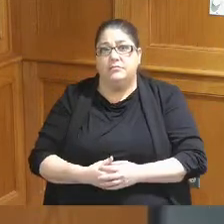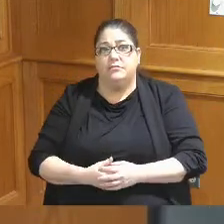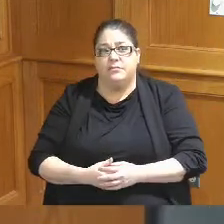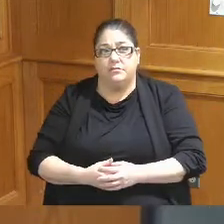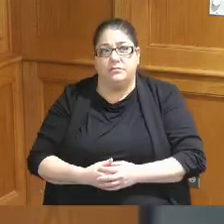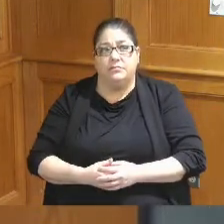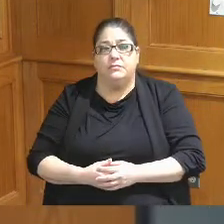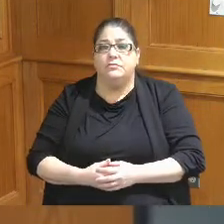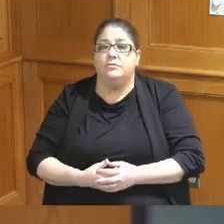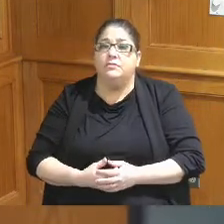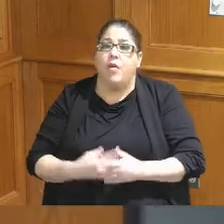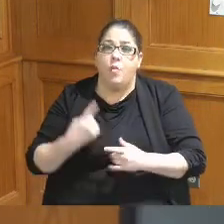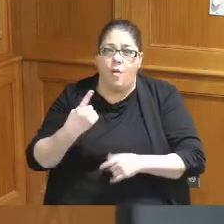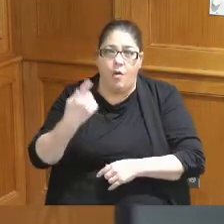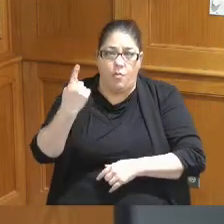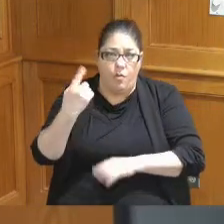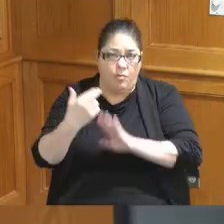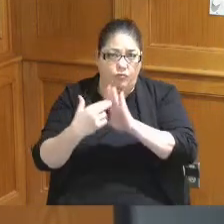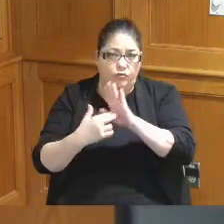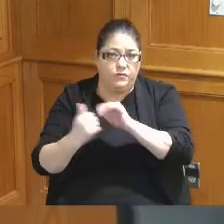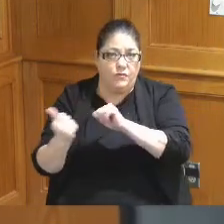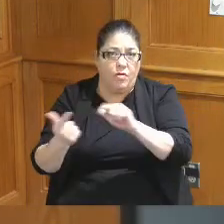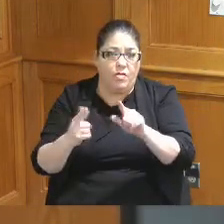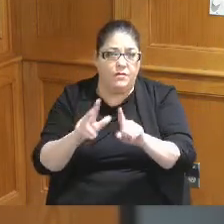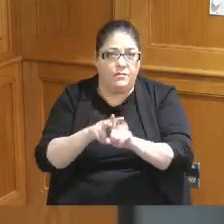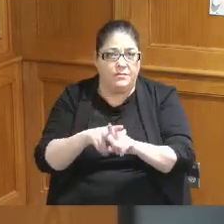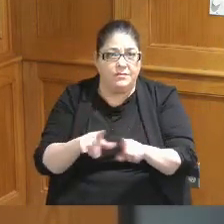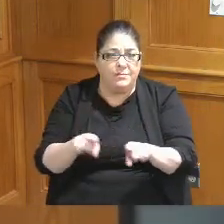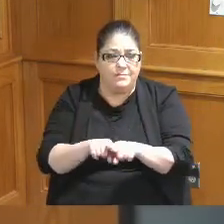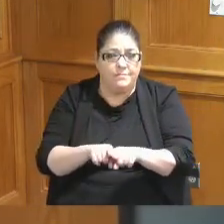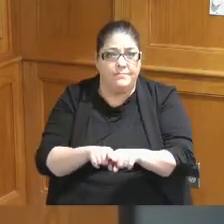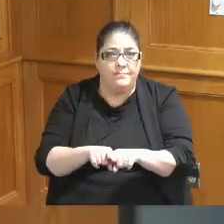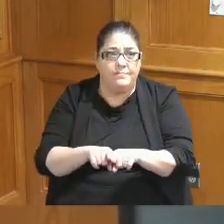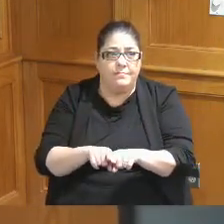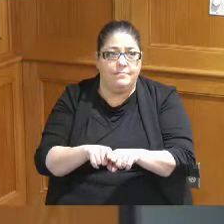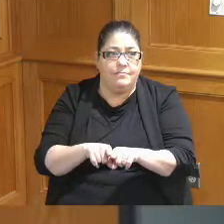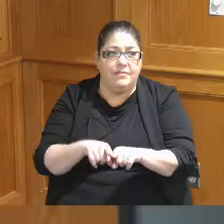one set of rules that's all I want to do and since I've been here before not just here but other